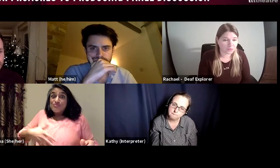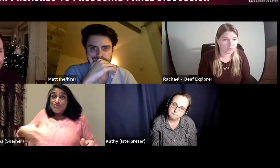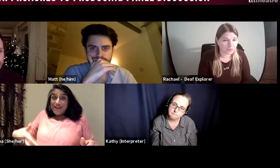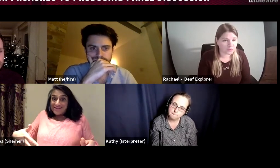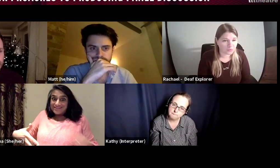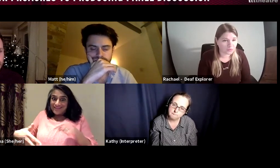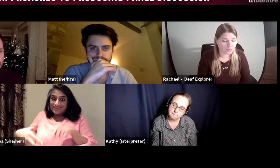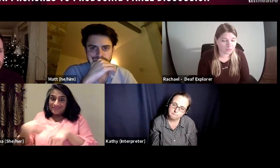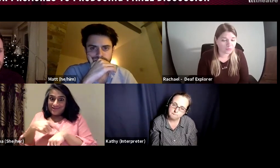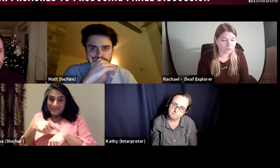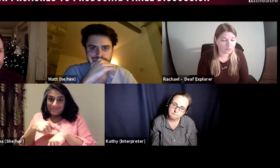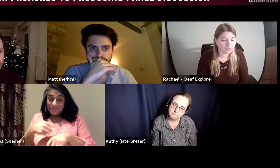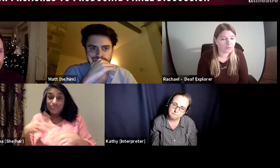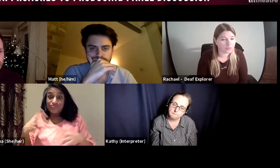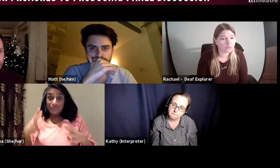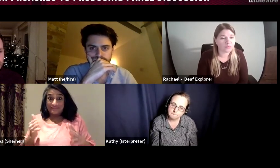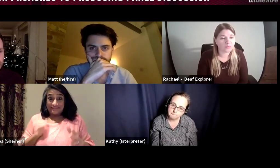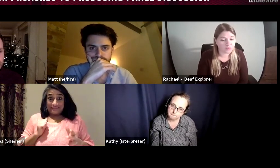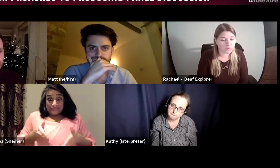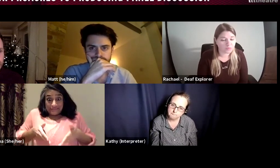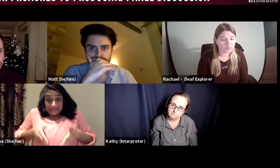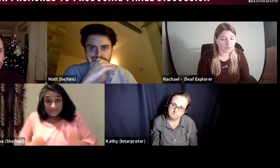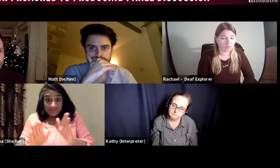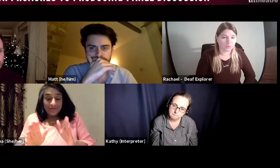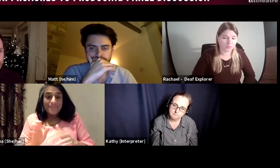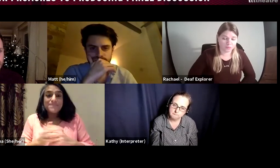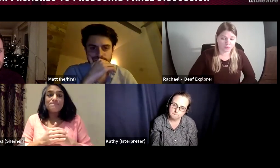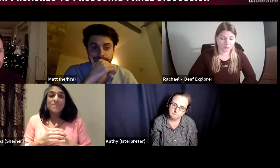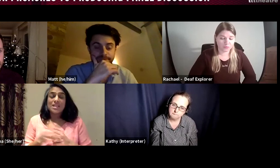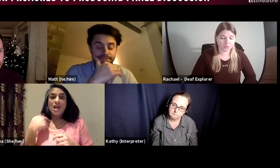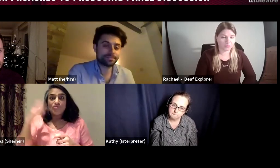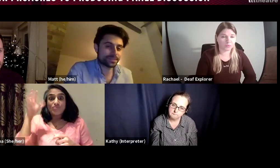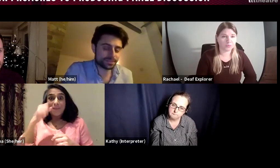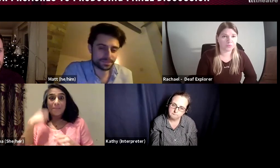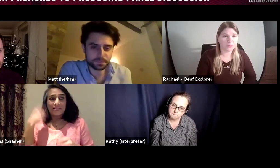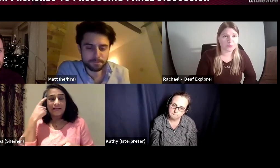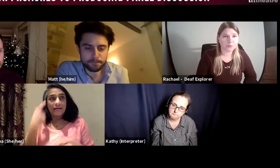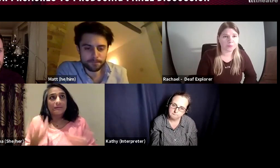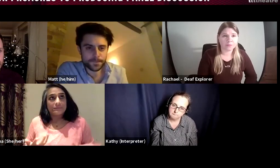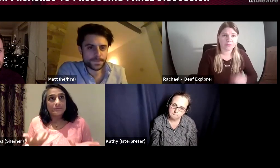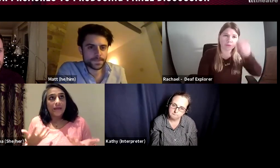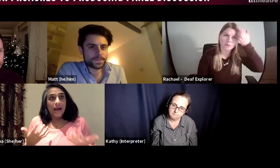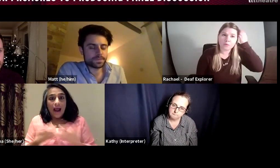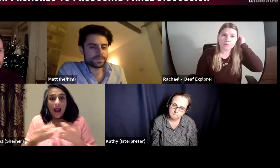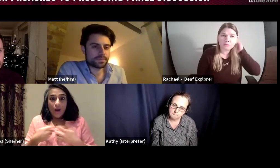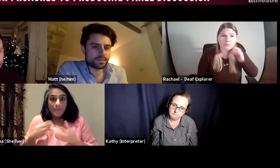BSL consultant originally, then I was pregnant, and about to give birth, and I thought okay,